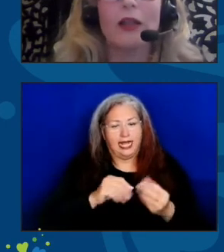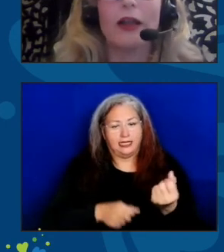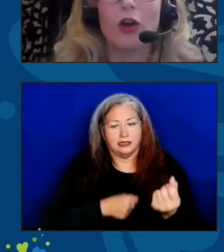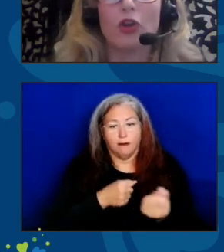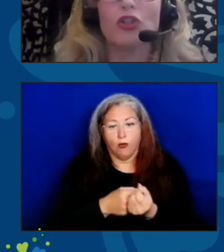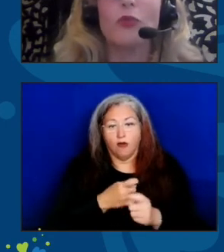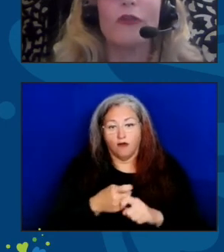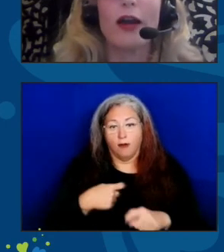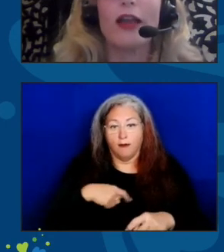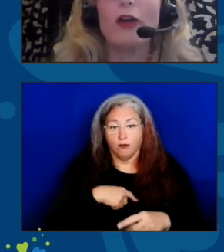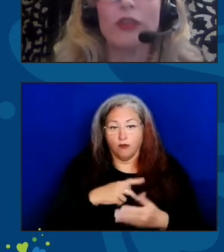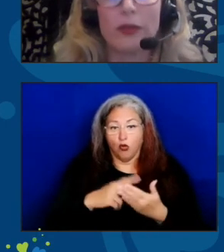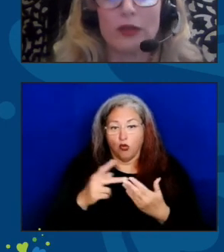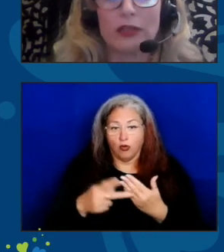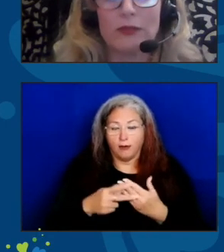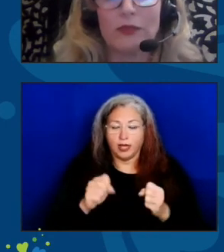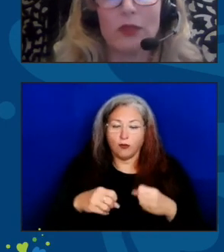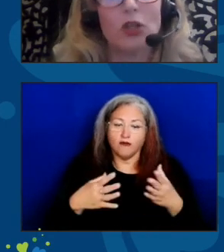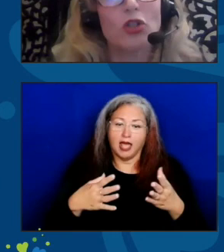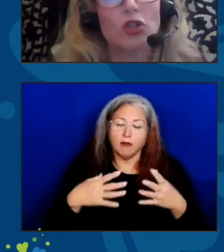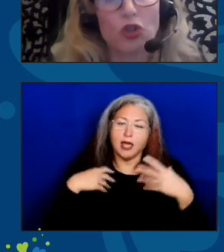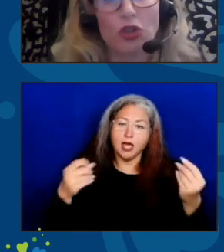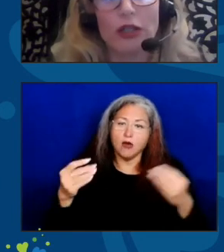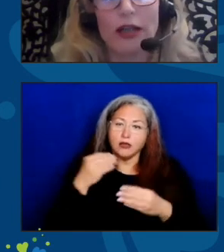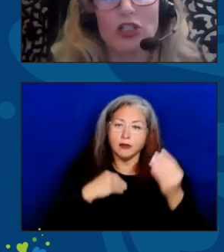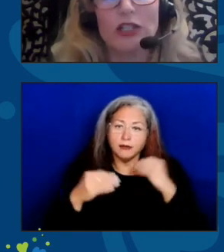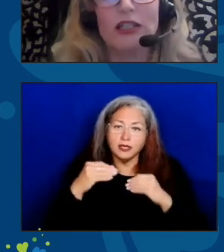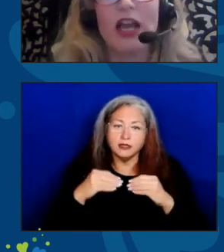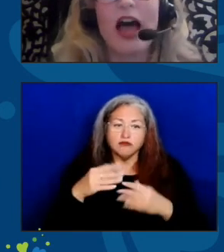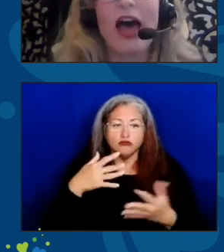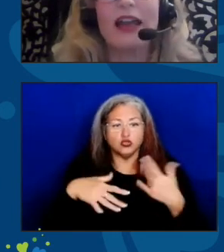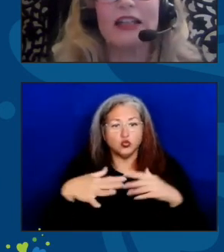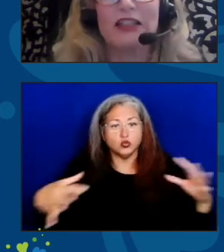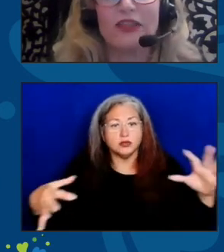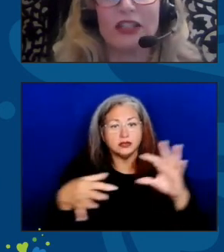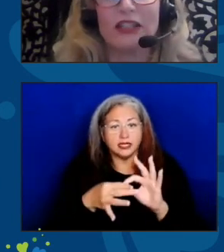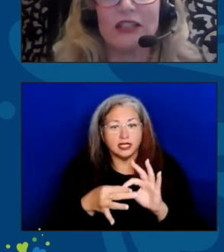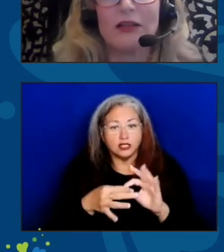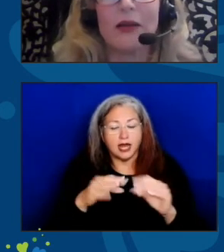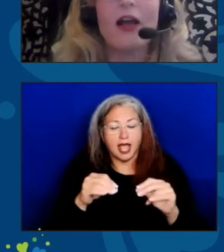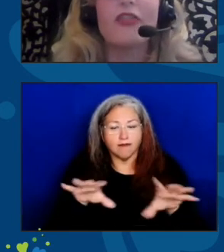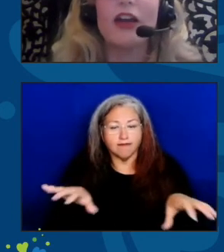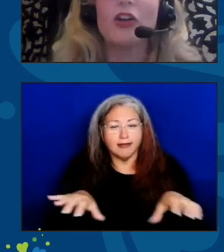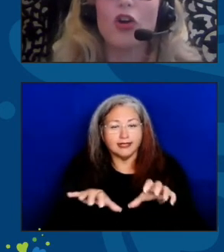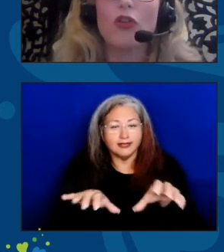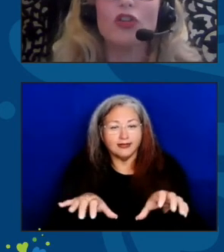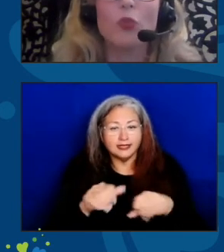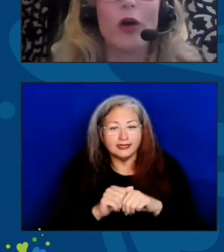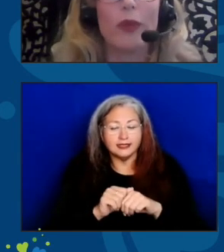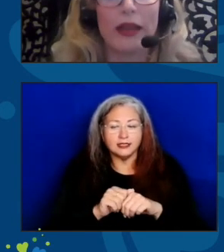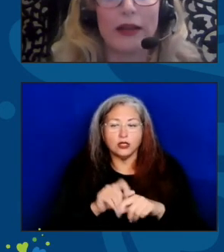Like ours, to provide healthy meals, social connections, and activities that encourage wellbeing.